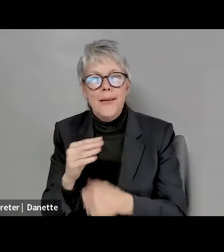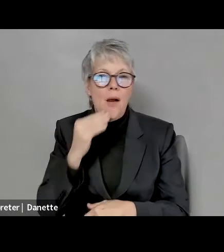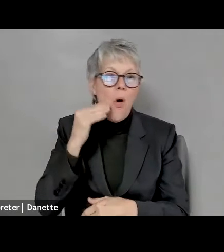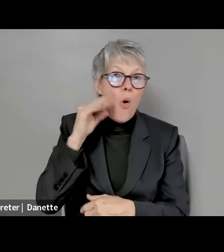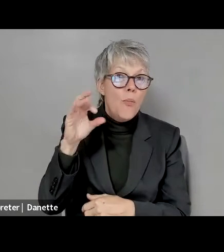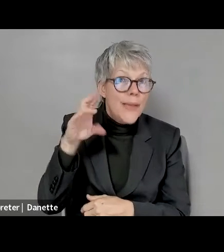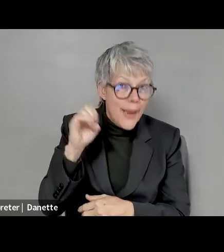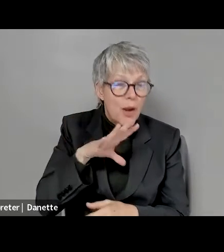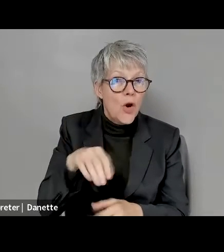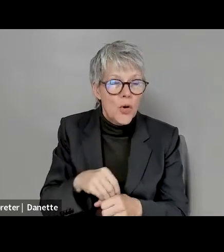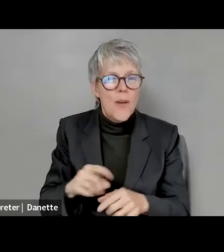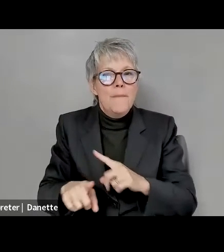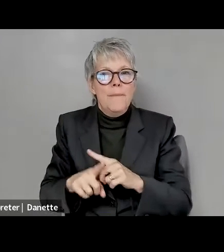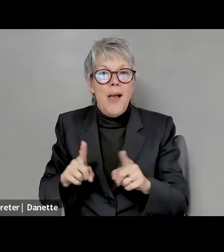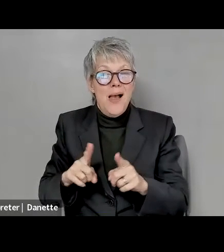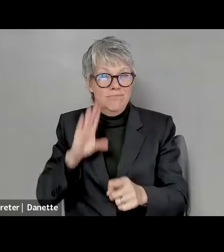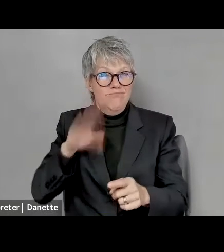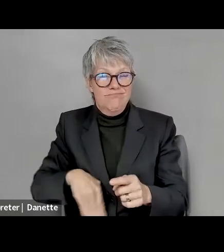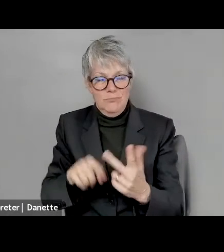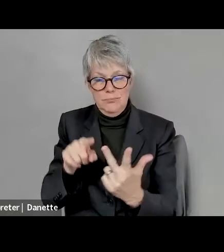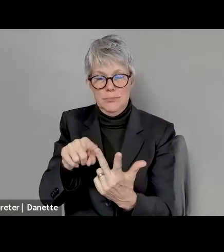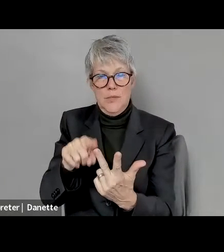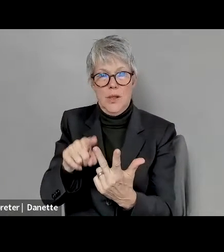Kelly Crosbie: Um, But again, direct support professionals.